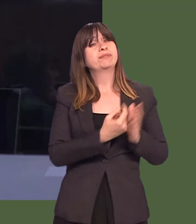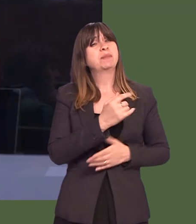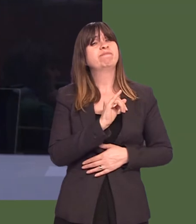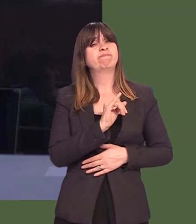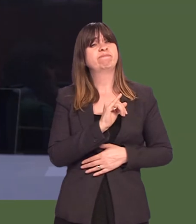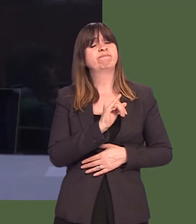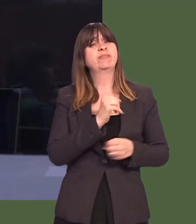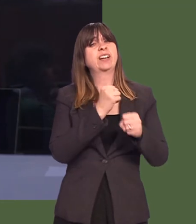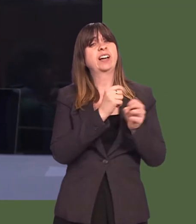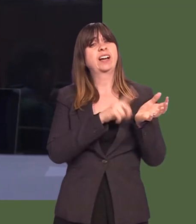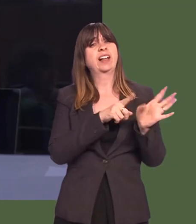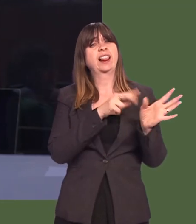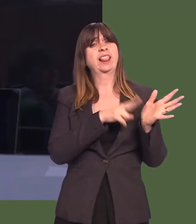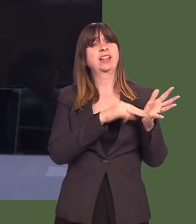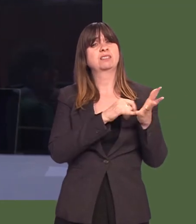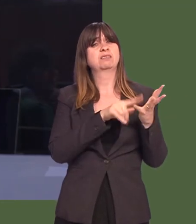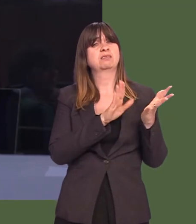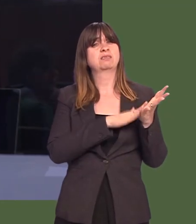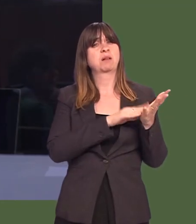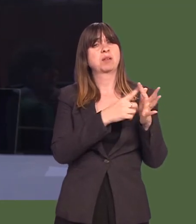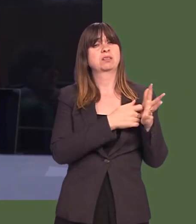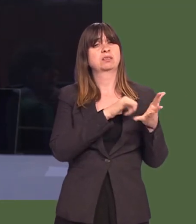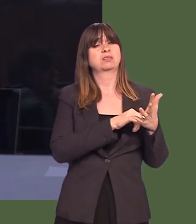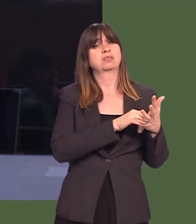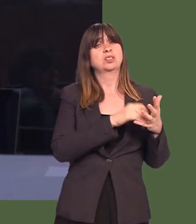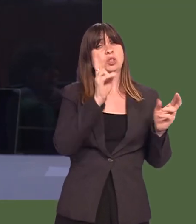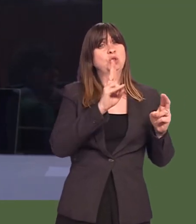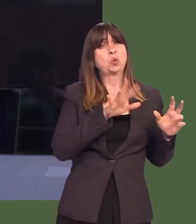in the case of Glyn Summers, who lost his life on a foreign college trip to Spain.